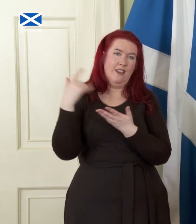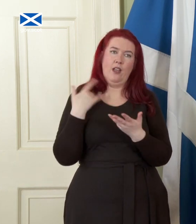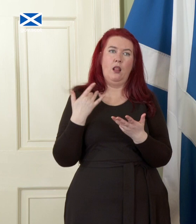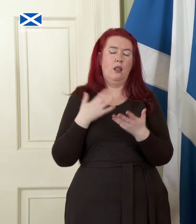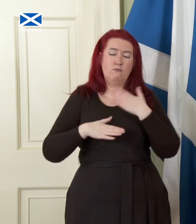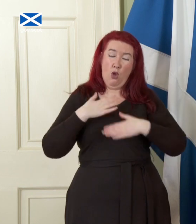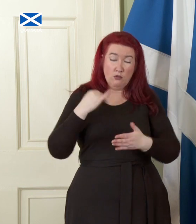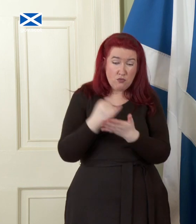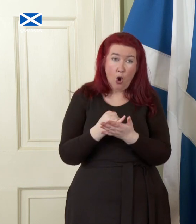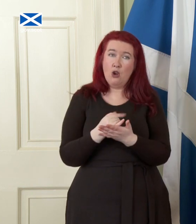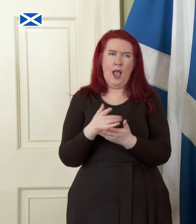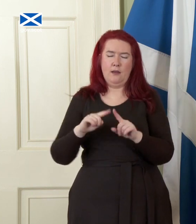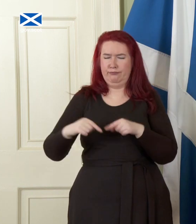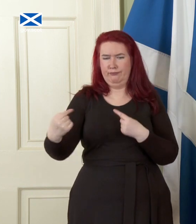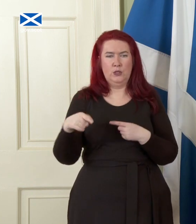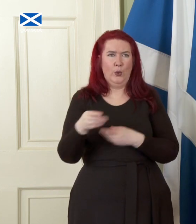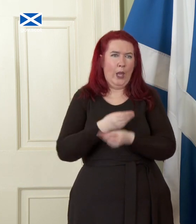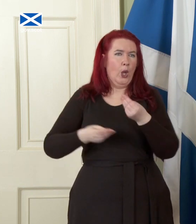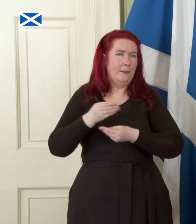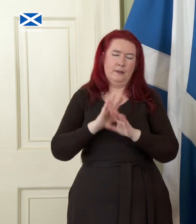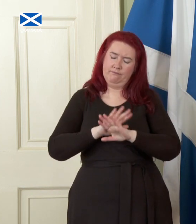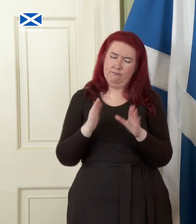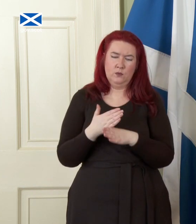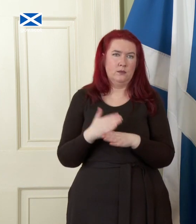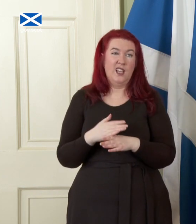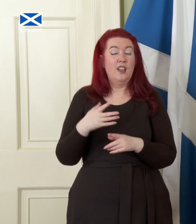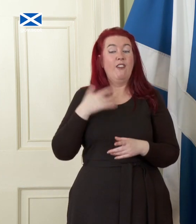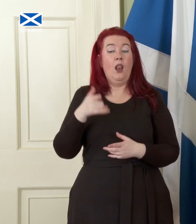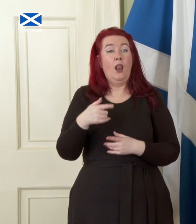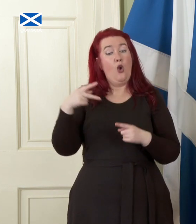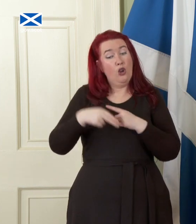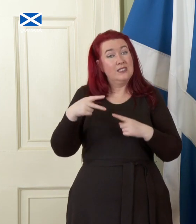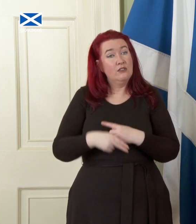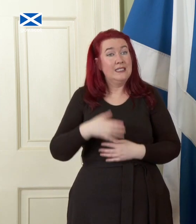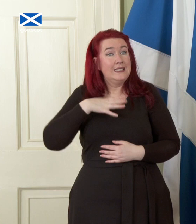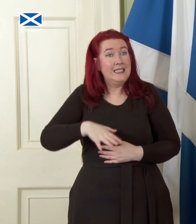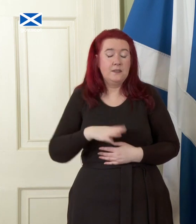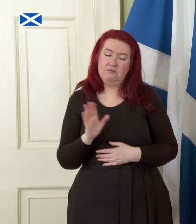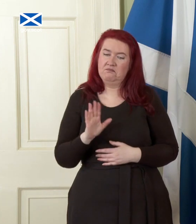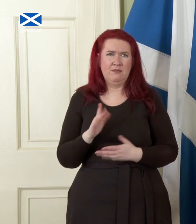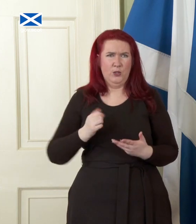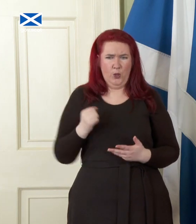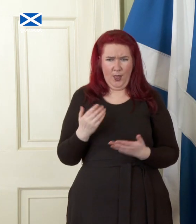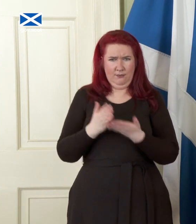Further, we do not accept that austerity is necessary in a country as wealthy as Scotland and